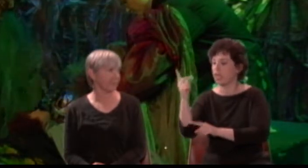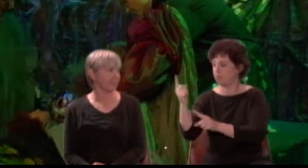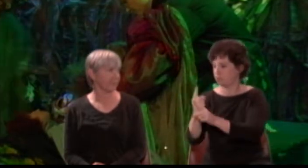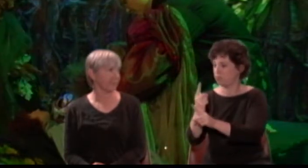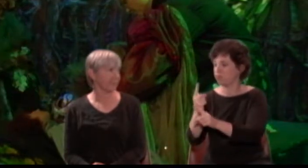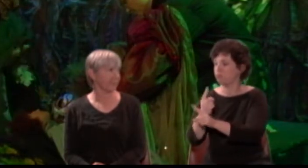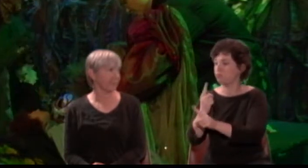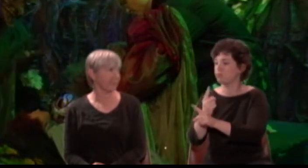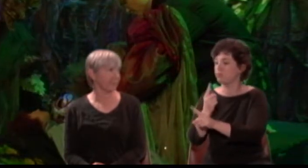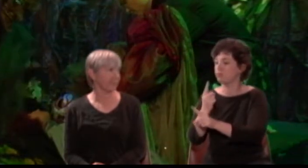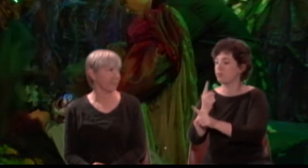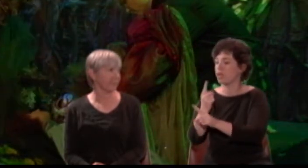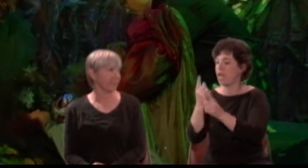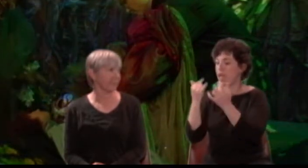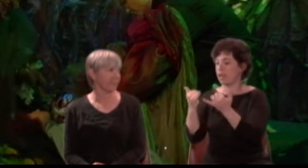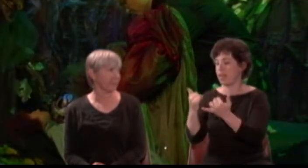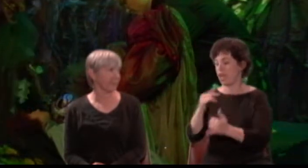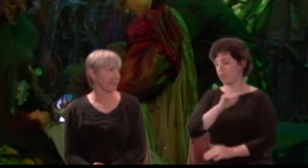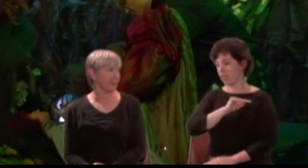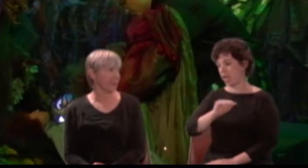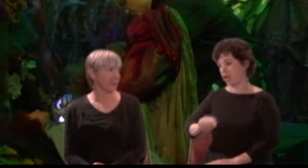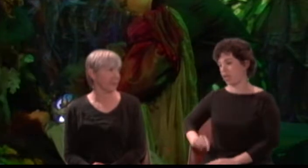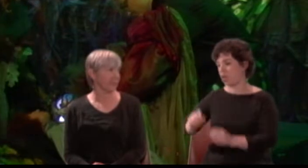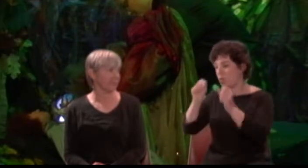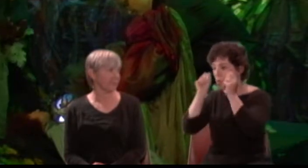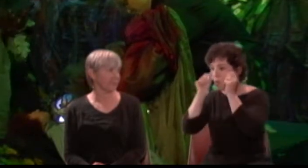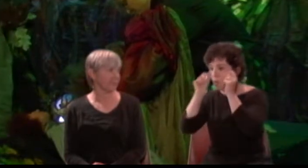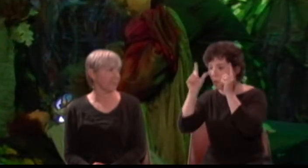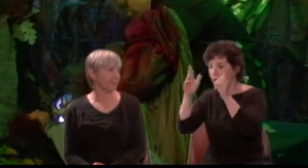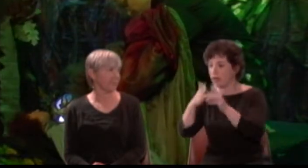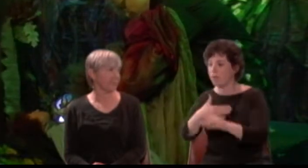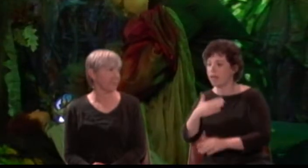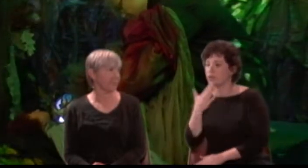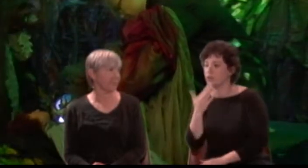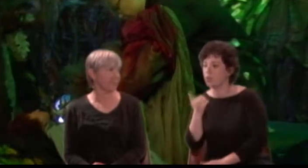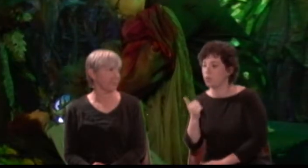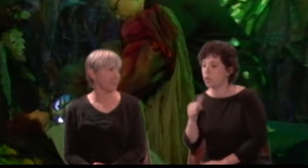Now my Titania; wake you my sweet queen.